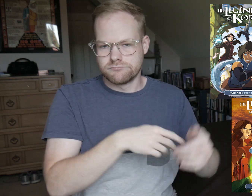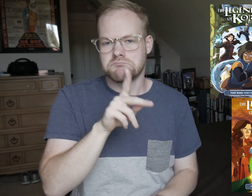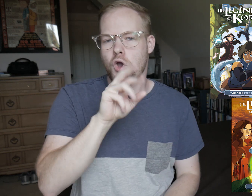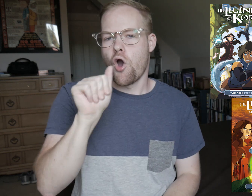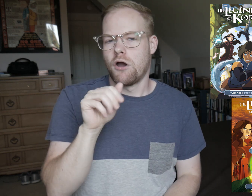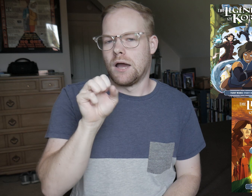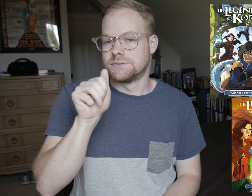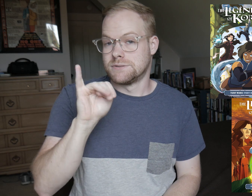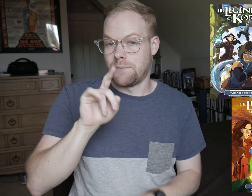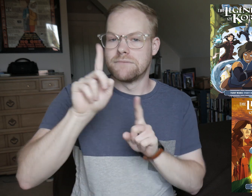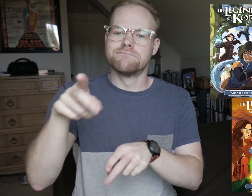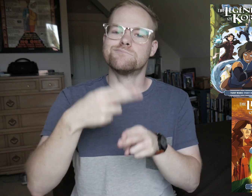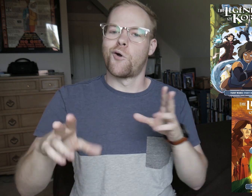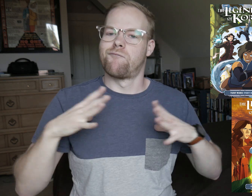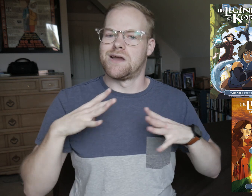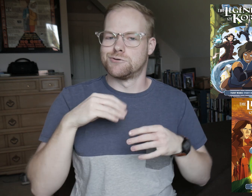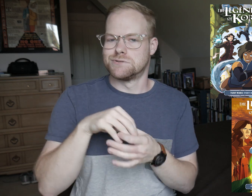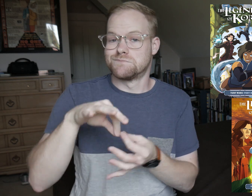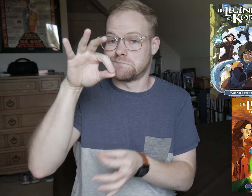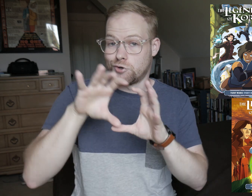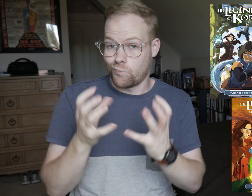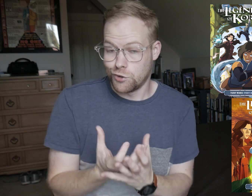where Korra and Asami are on a short vacation in the Spirit World.